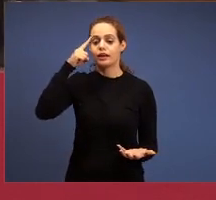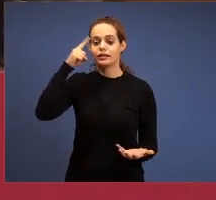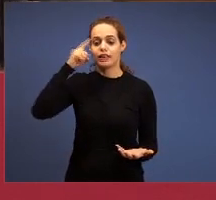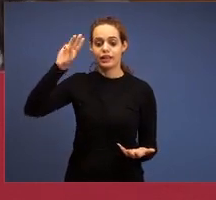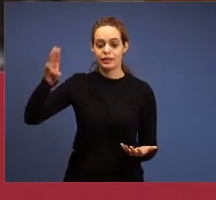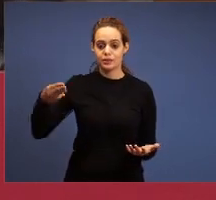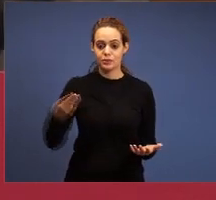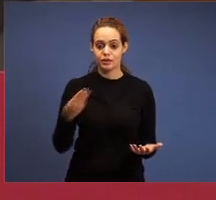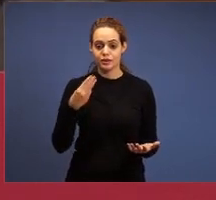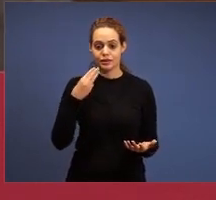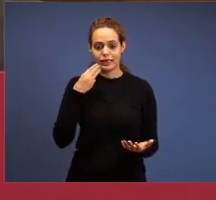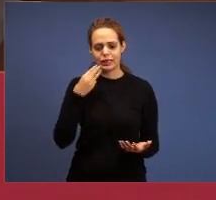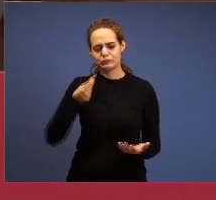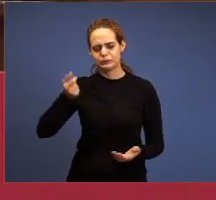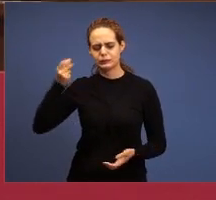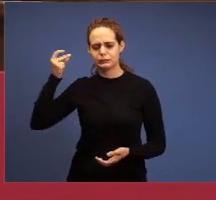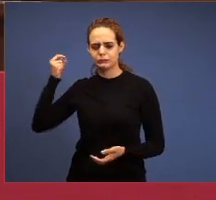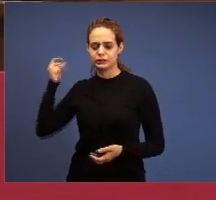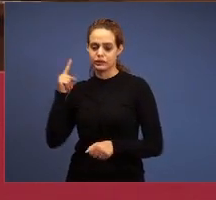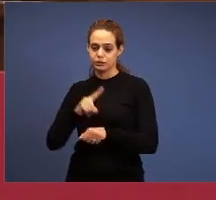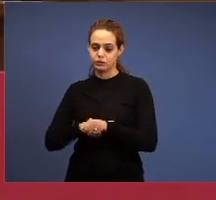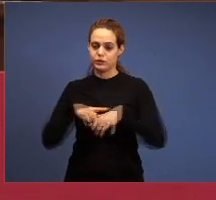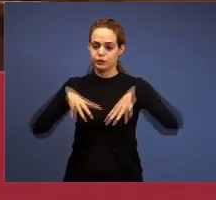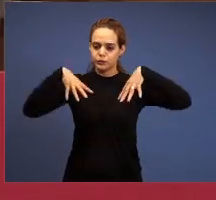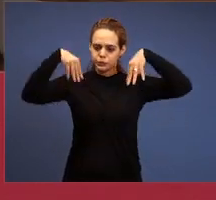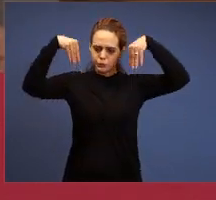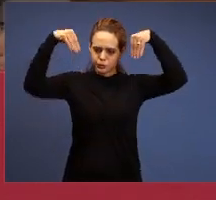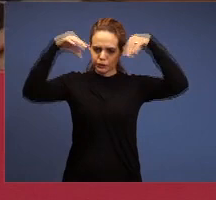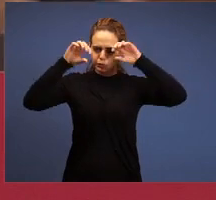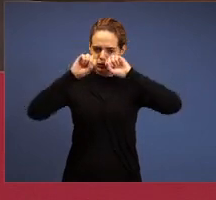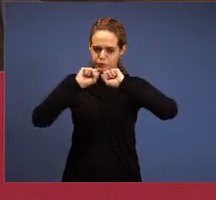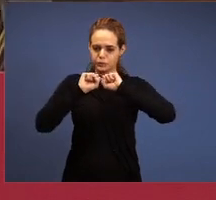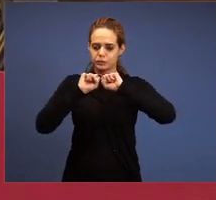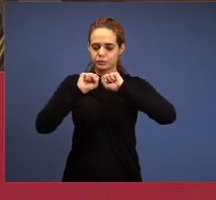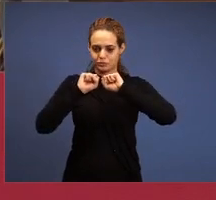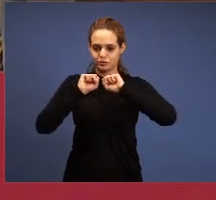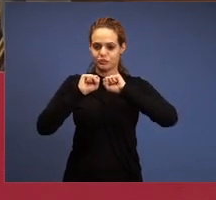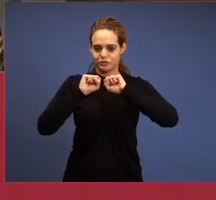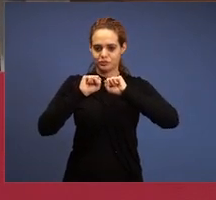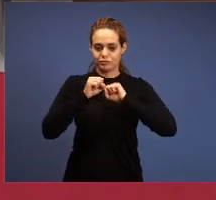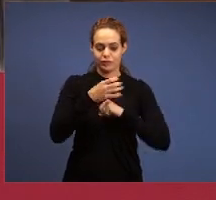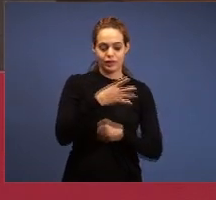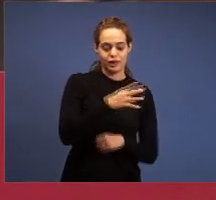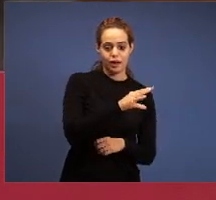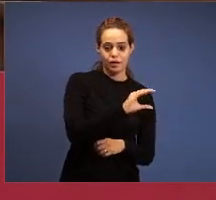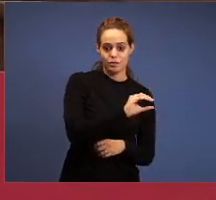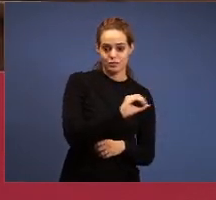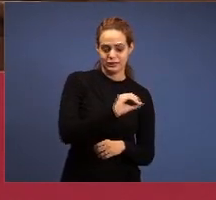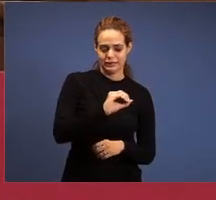in the medieval period it was the year four hundred about the year 1500, called the